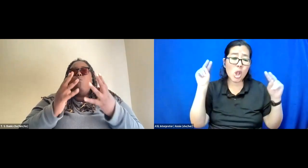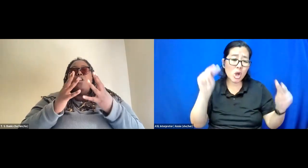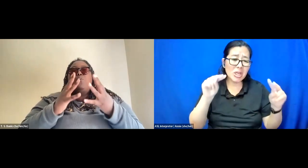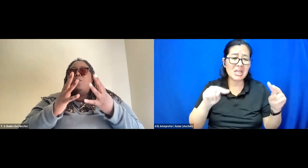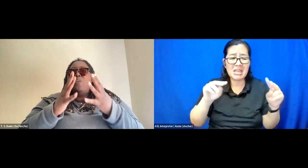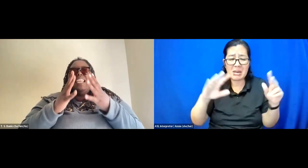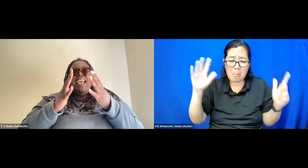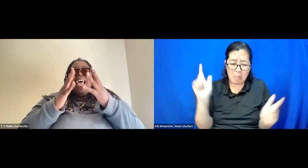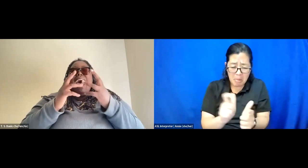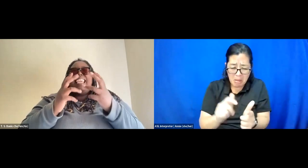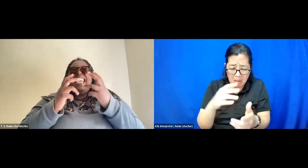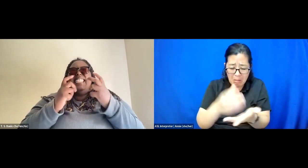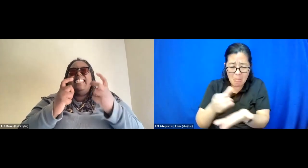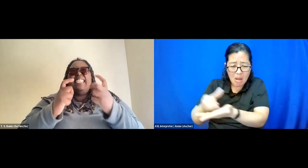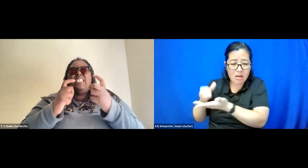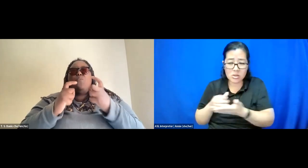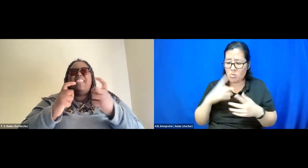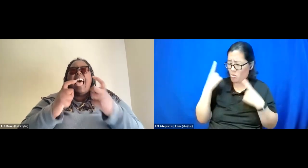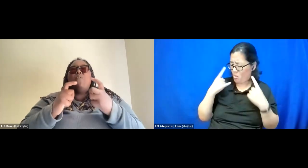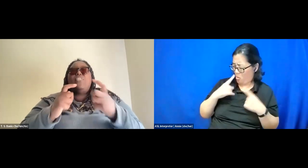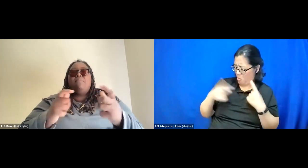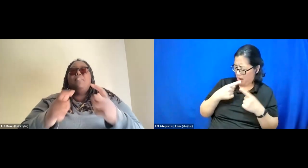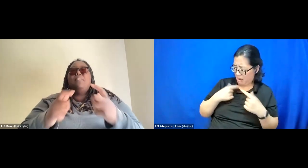and wondering when I can exist without them.